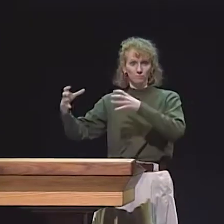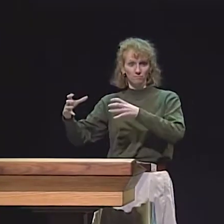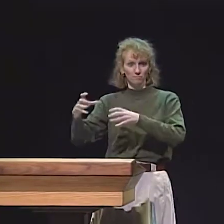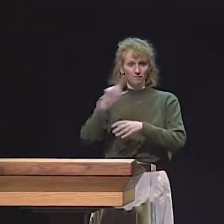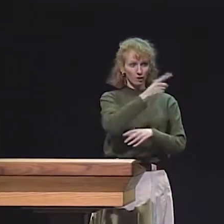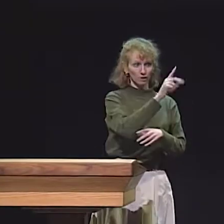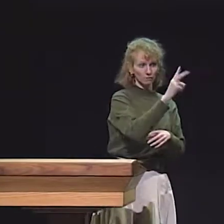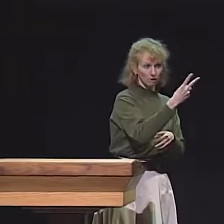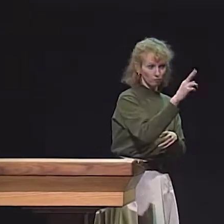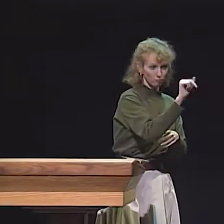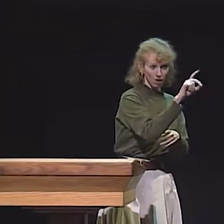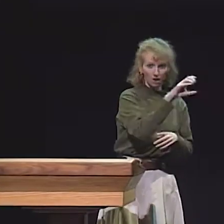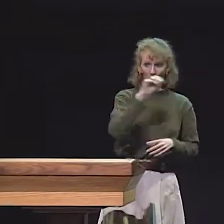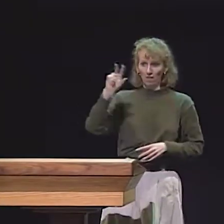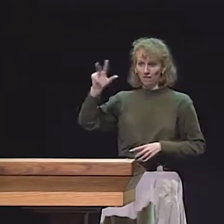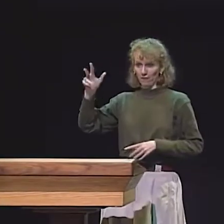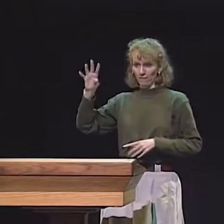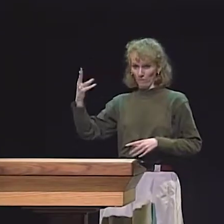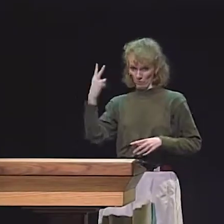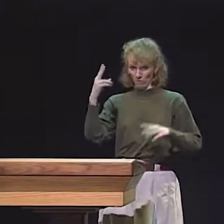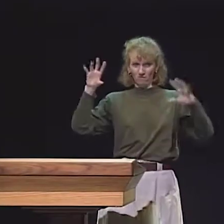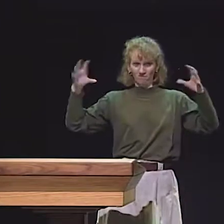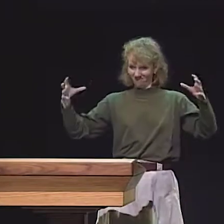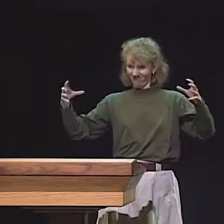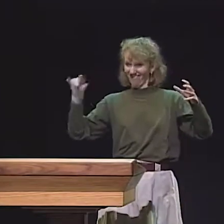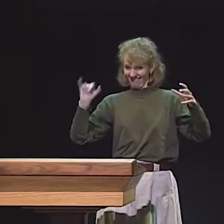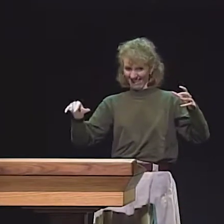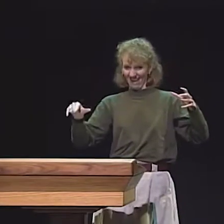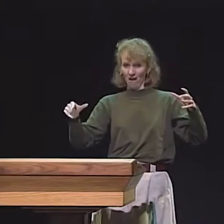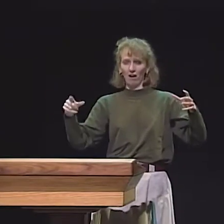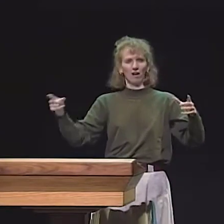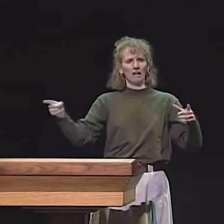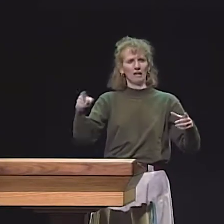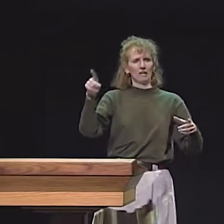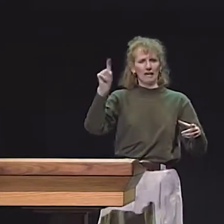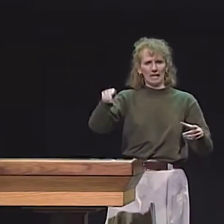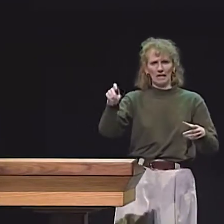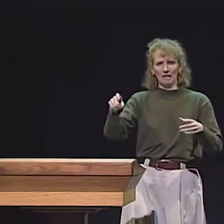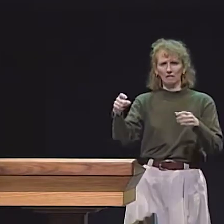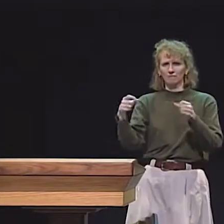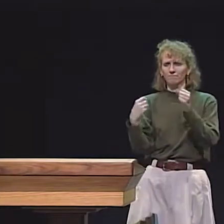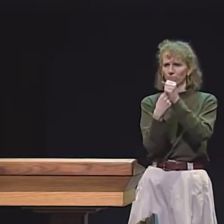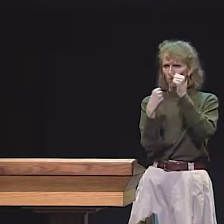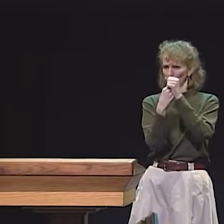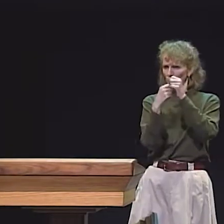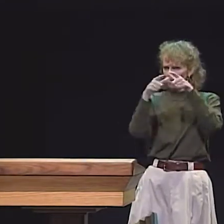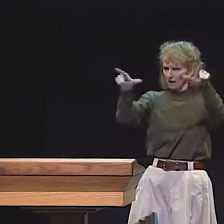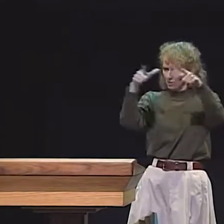WHAT SAM JUST DESCRIBED TO YOU, THE TWO CATEGORIES OF FIRST AND SECOND GRADERS AND THE THIRD AND FOURTH GRADERS.